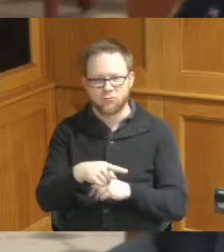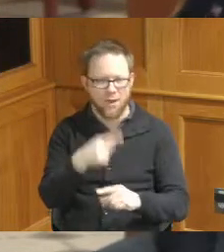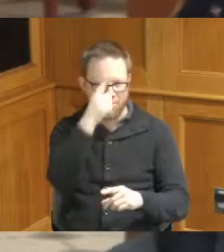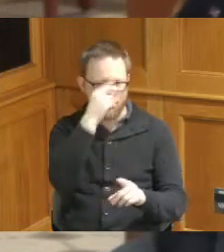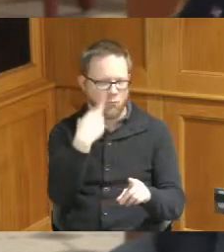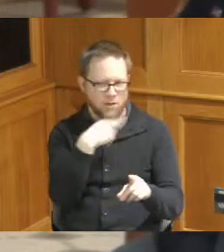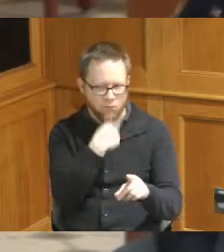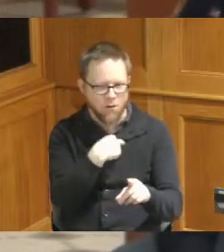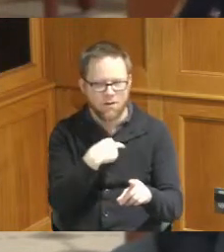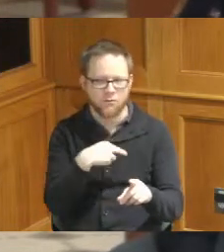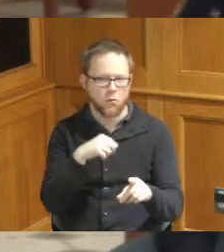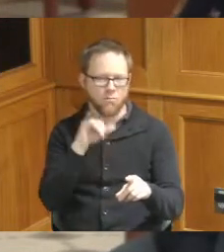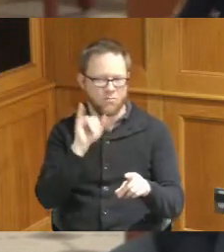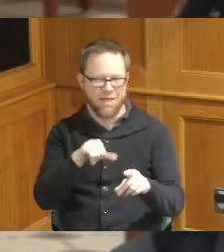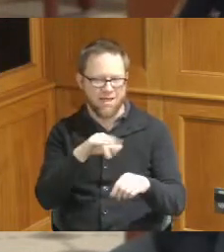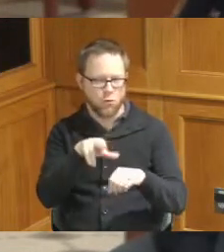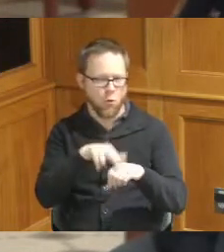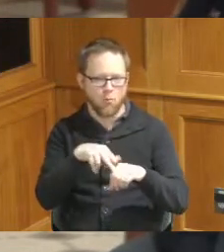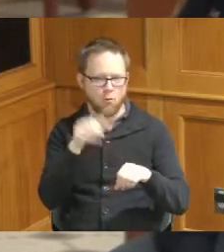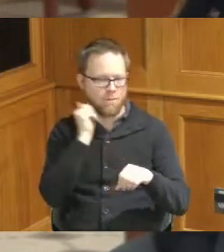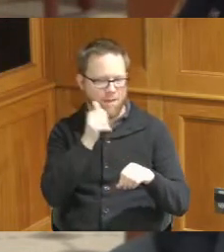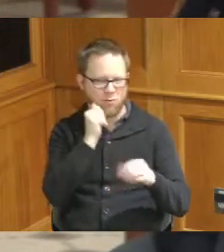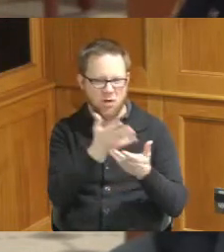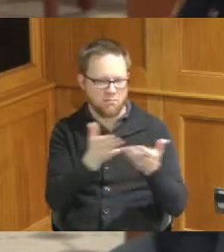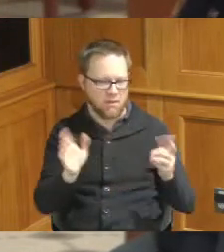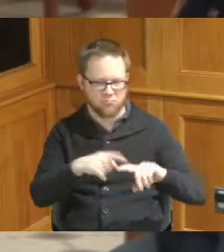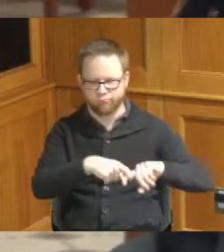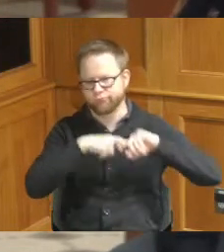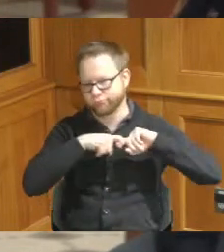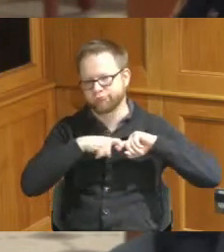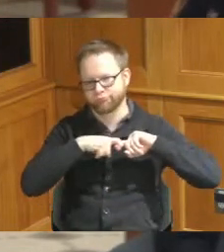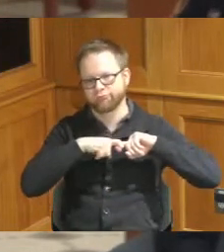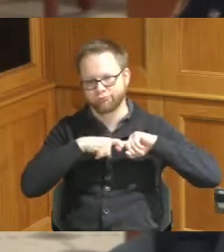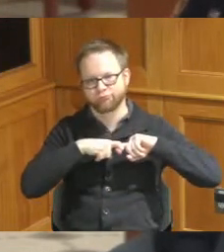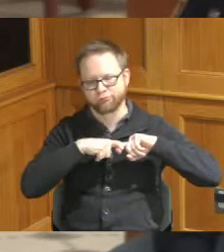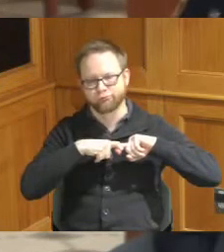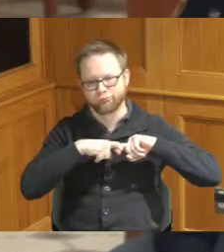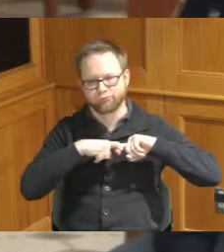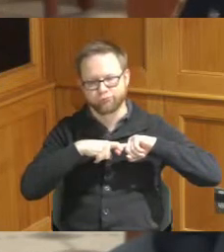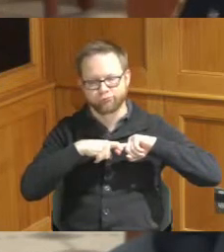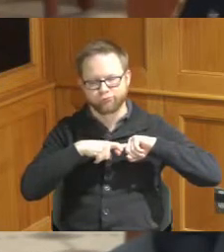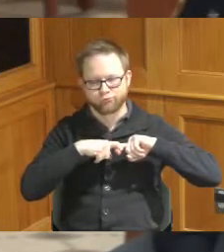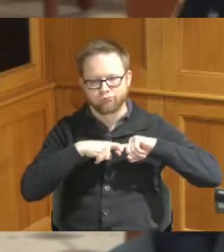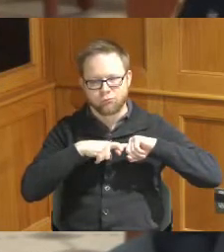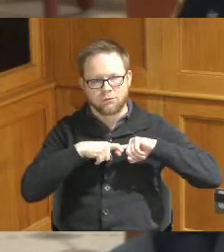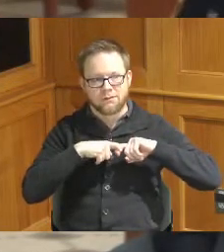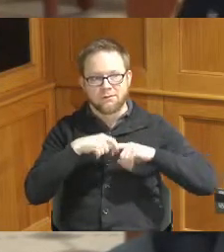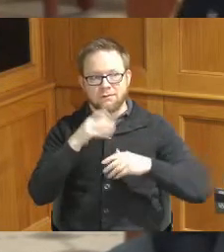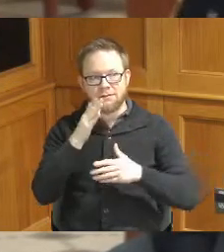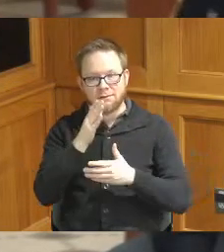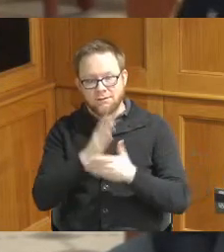routine work this week we put that on hold to the extent we could some of those haulers we worked